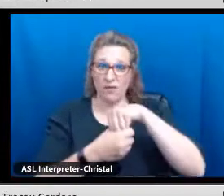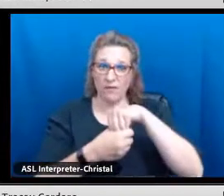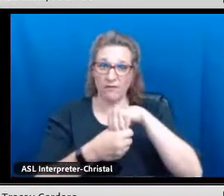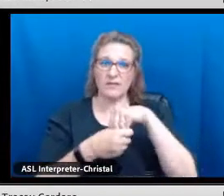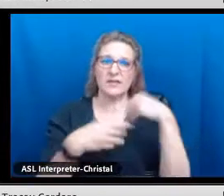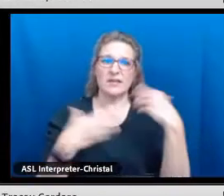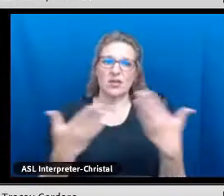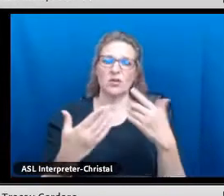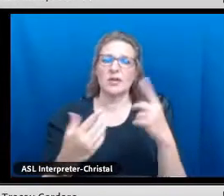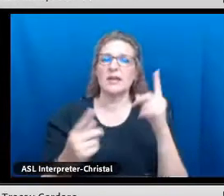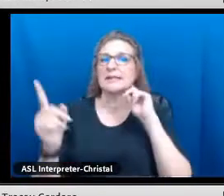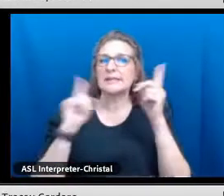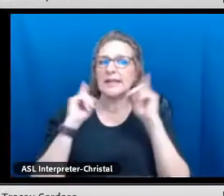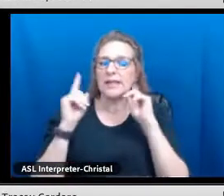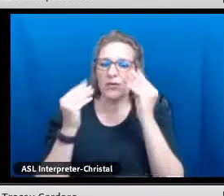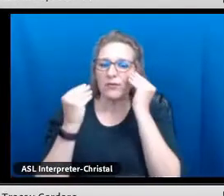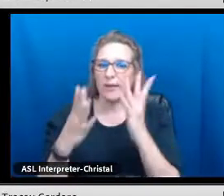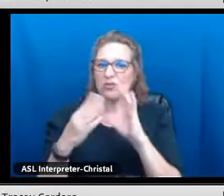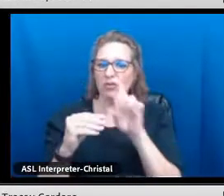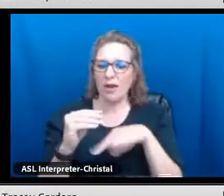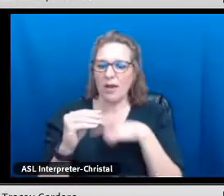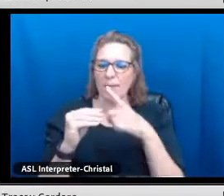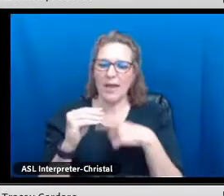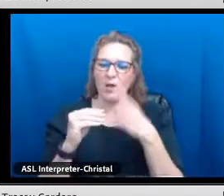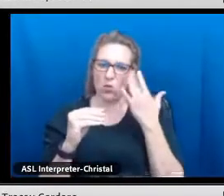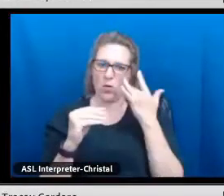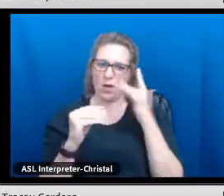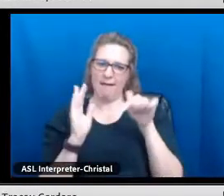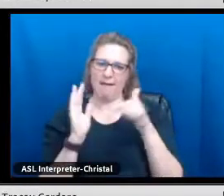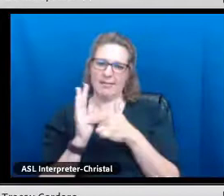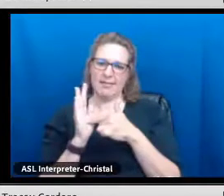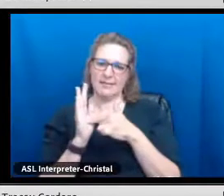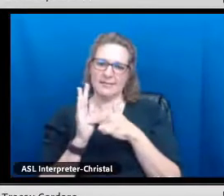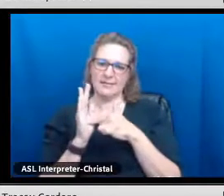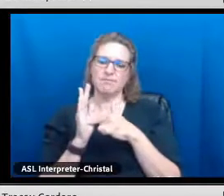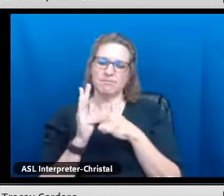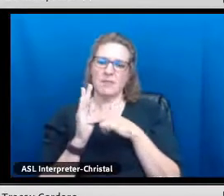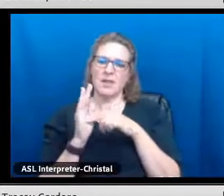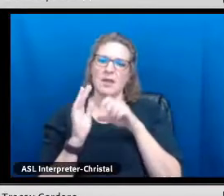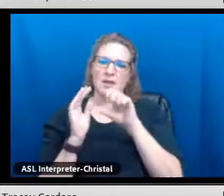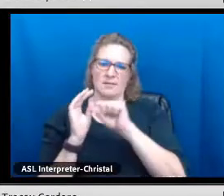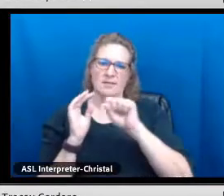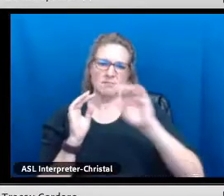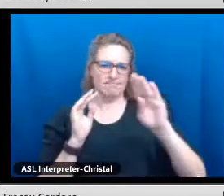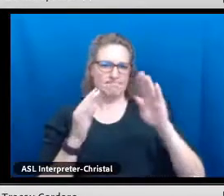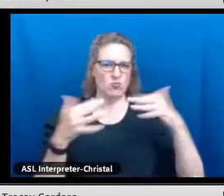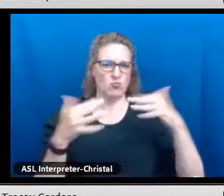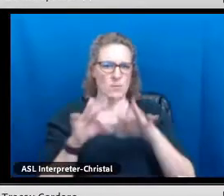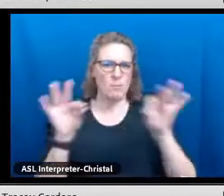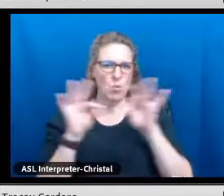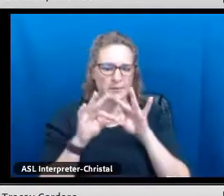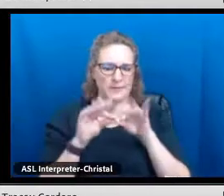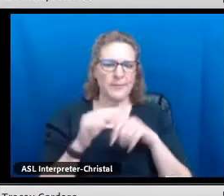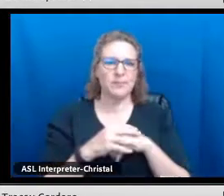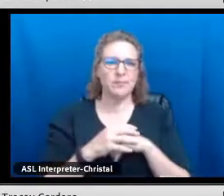so, it's really special for us to be here to share information about why this seal is